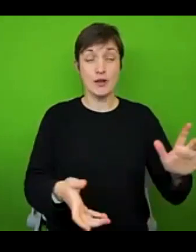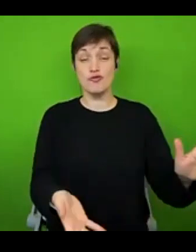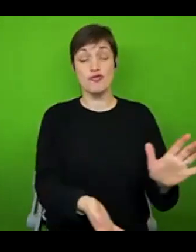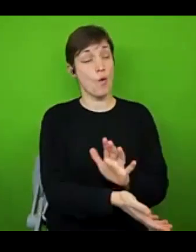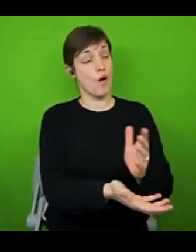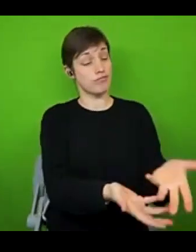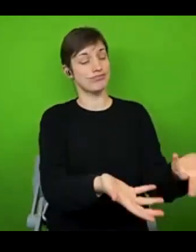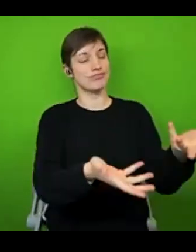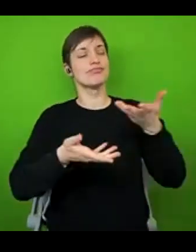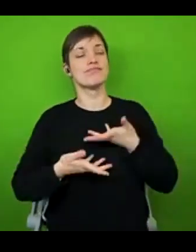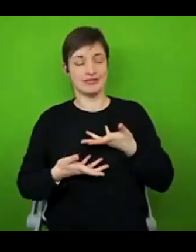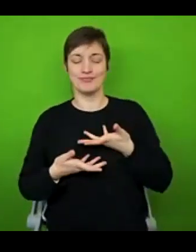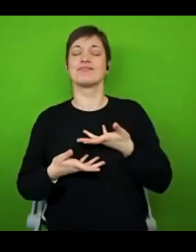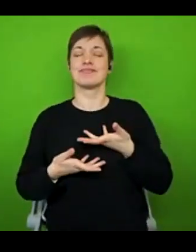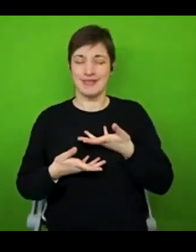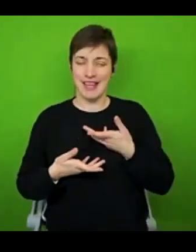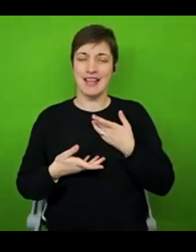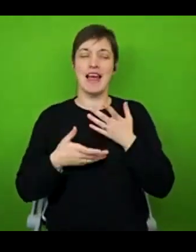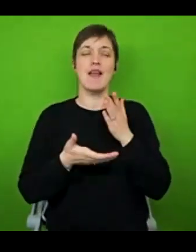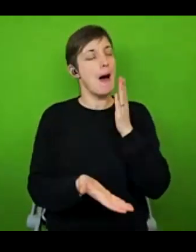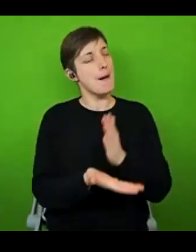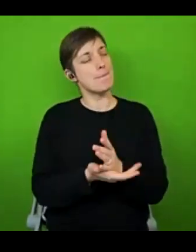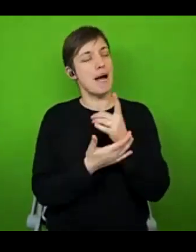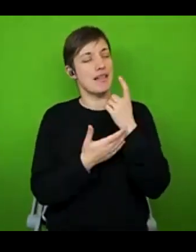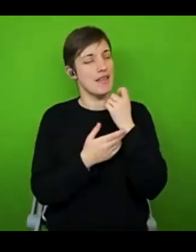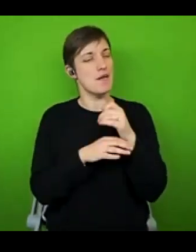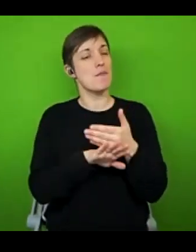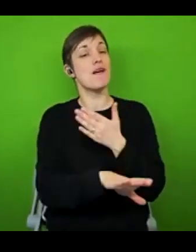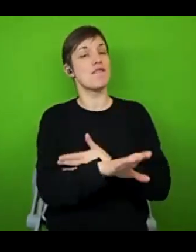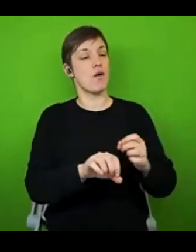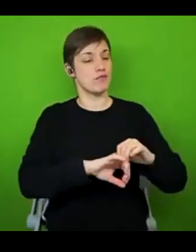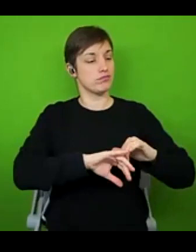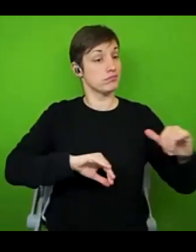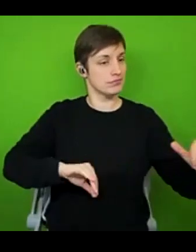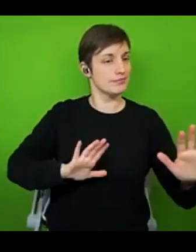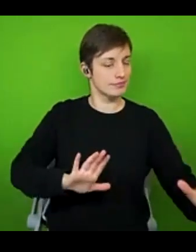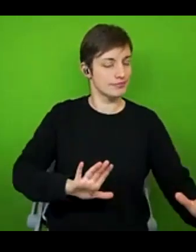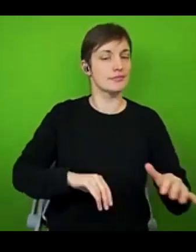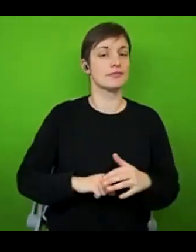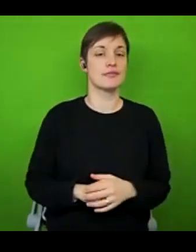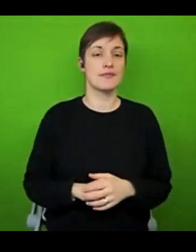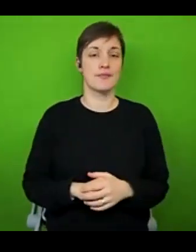then I would definitely think twice about casting them away. Just think about how you can consider what's going to work